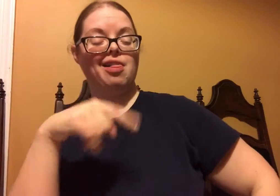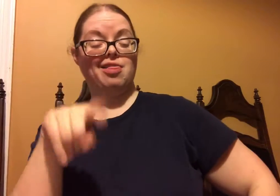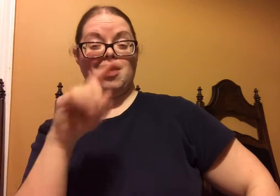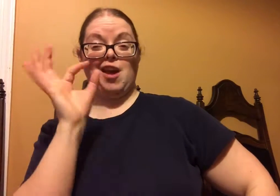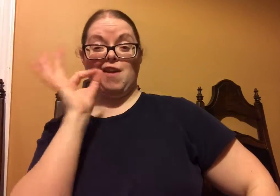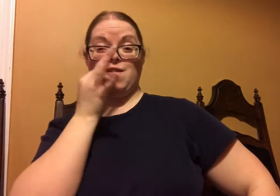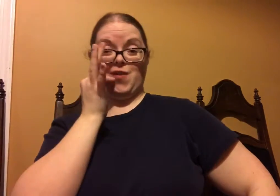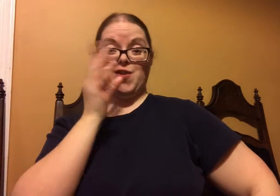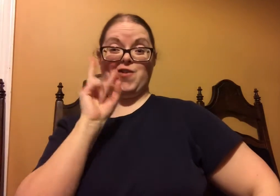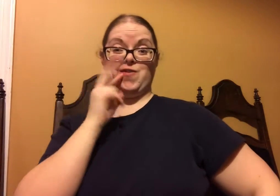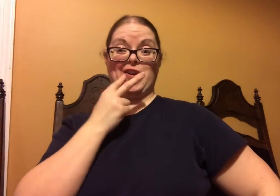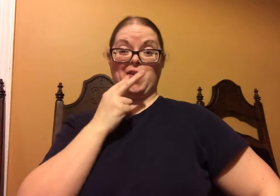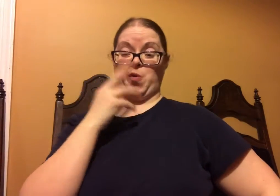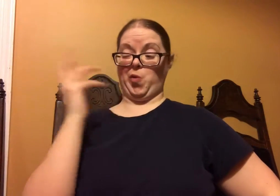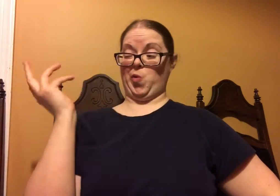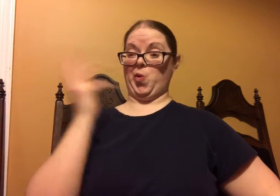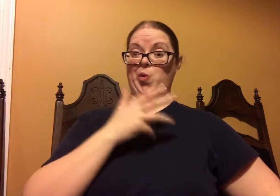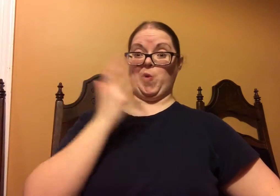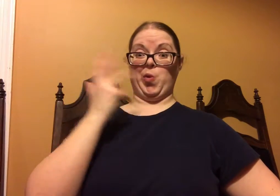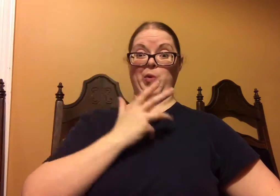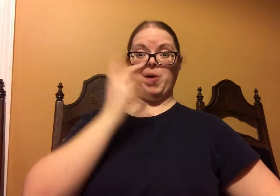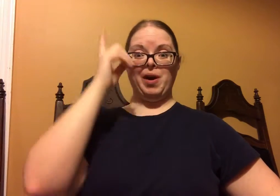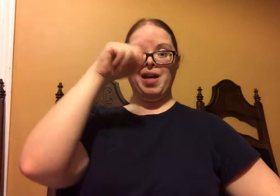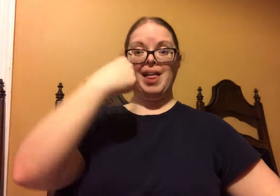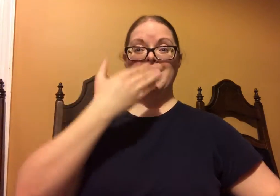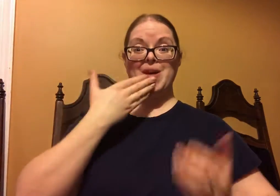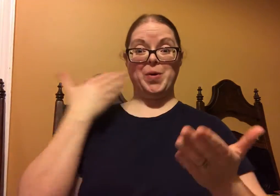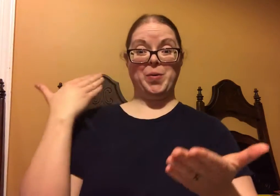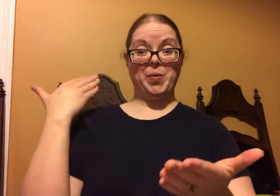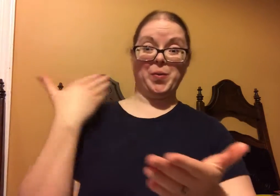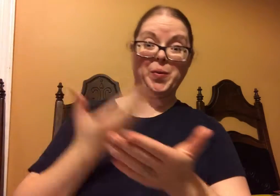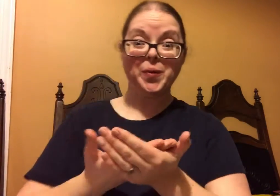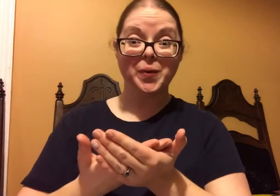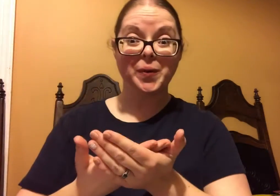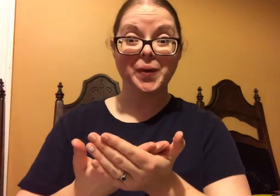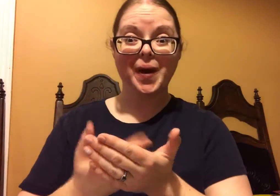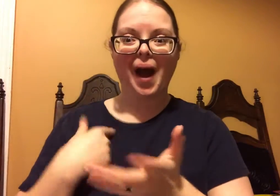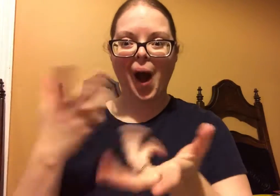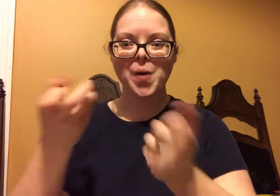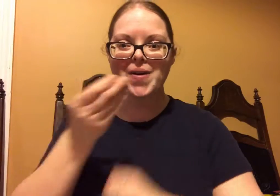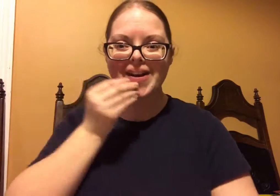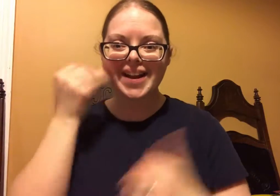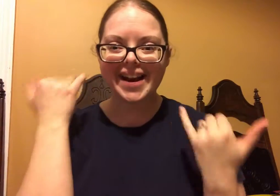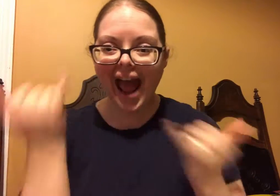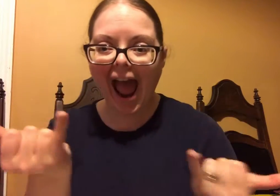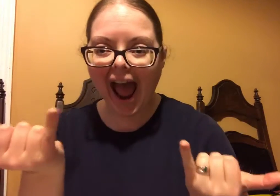and I am amazed, the fruits and vegetables they just look so good.